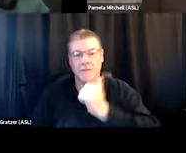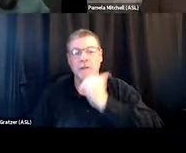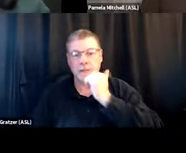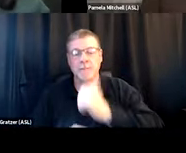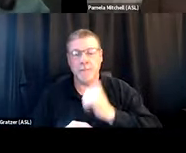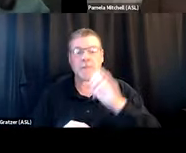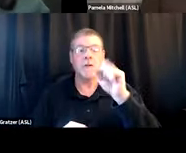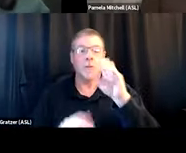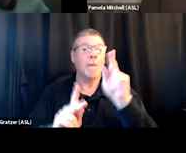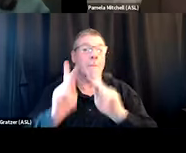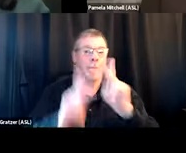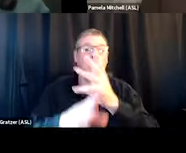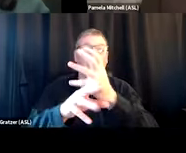so the people receiving our services.